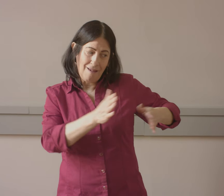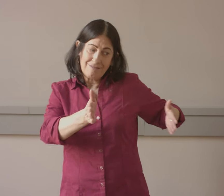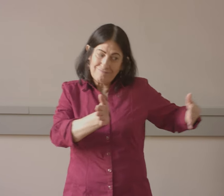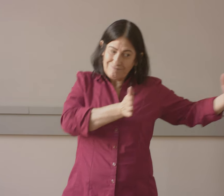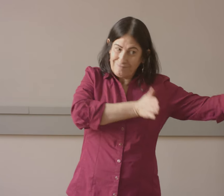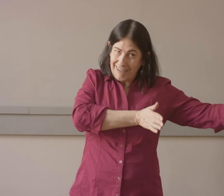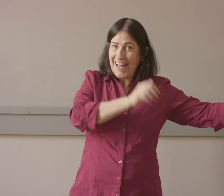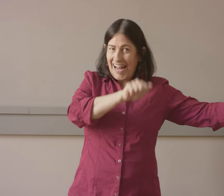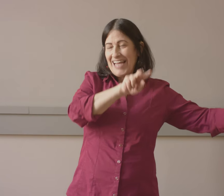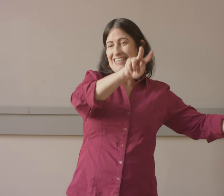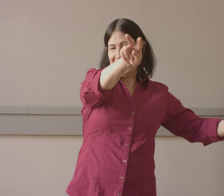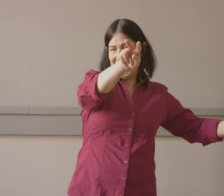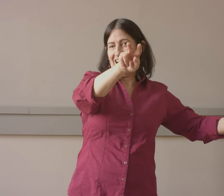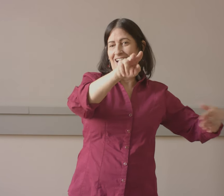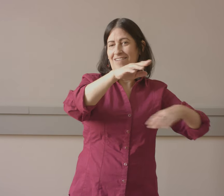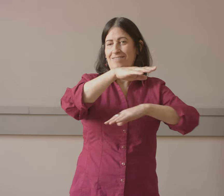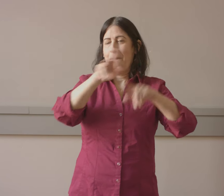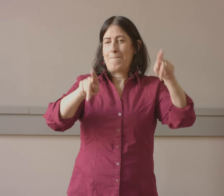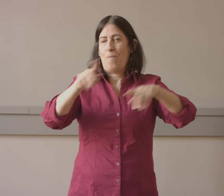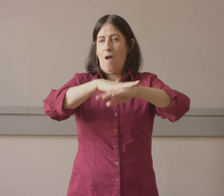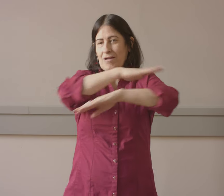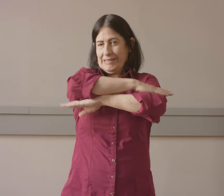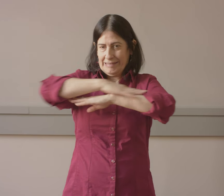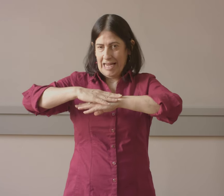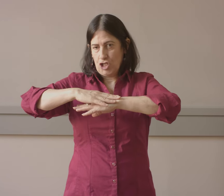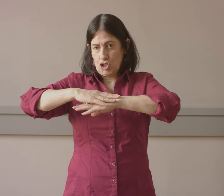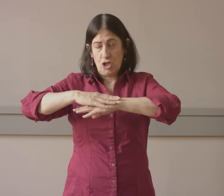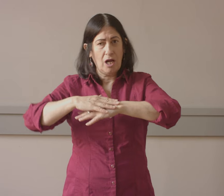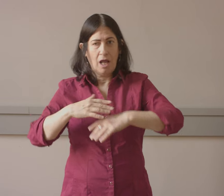happening. So maybe sometimes having people and wheelchairs off to a side